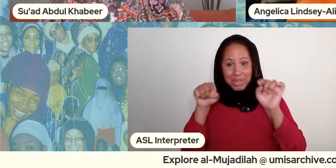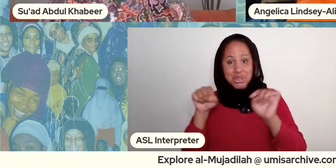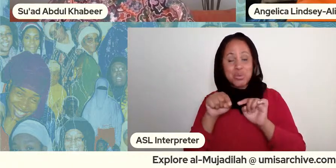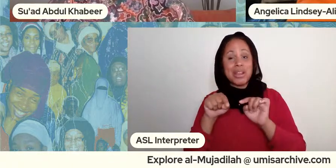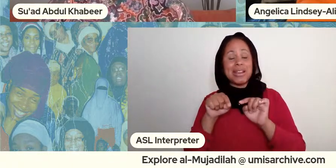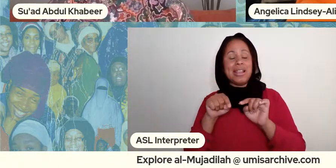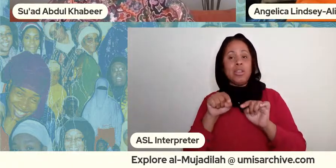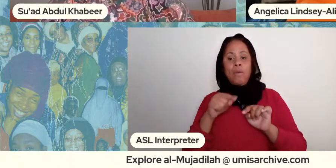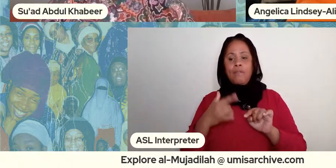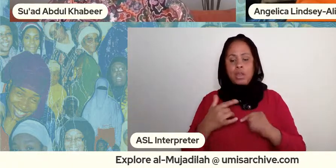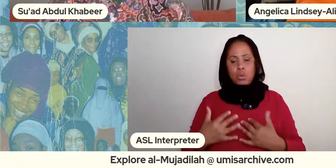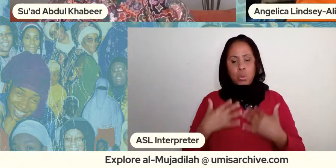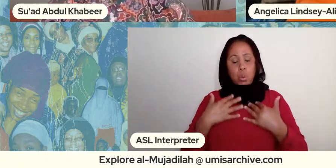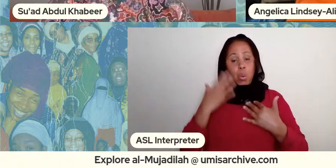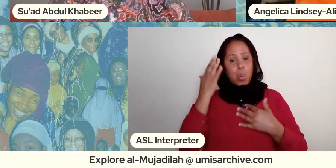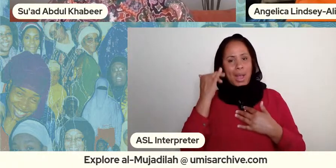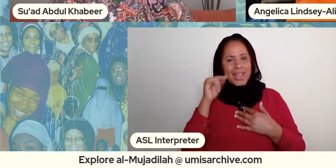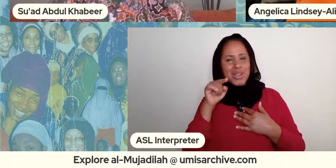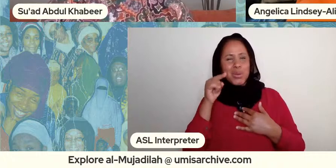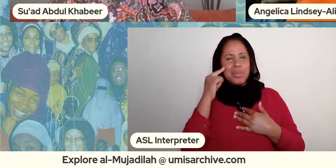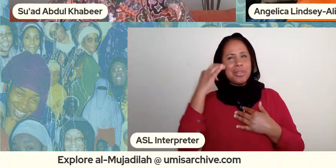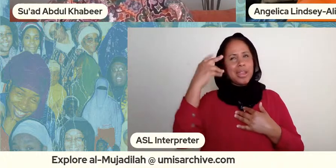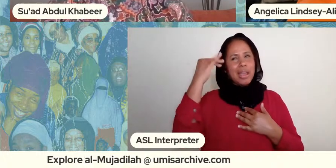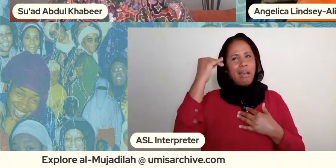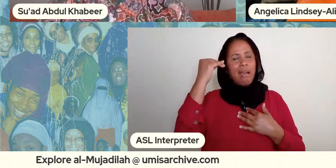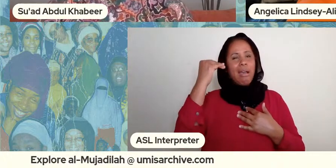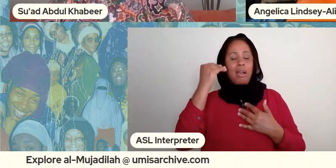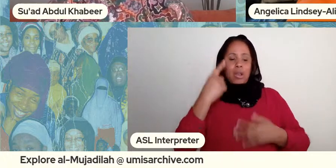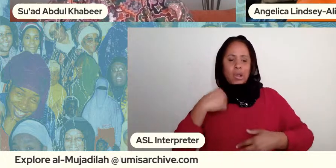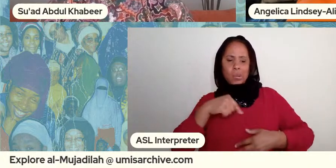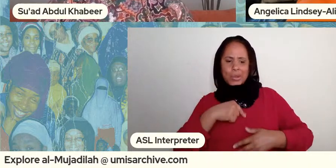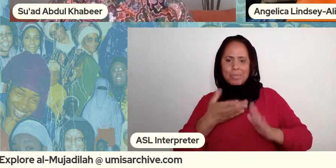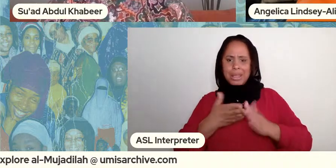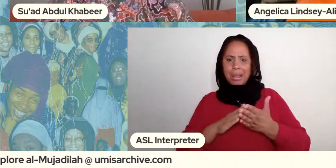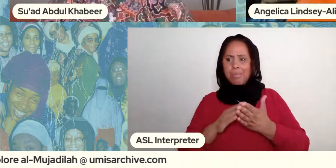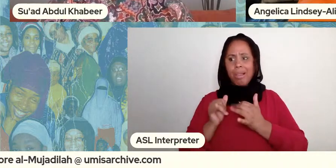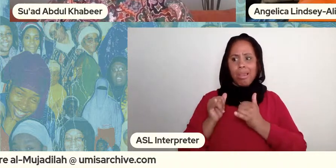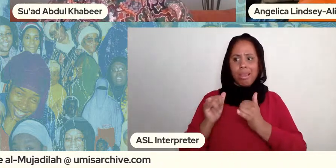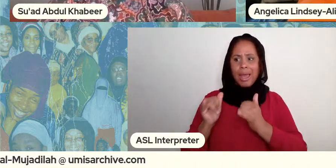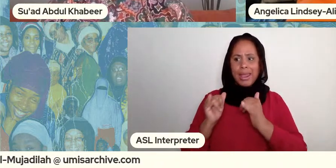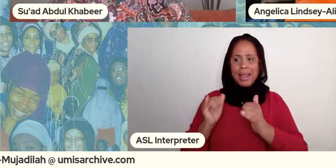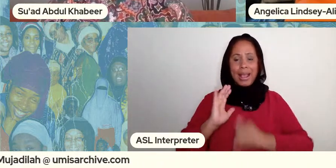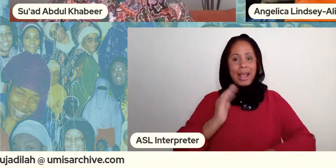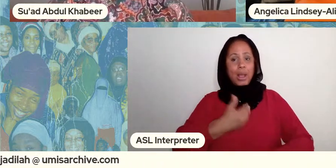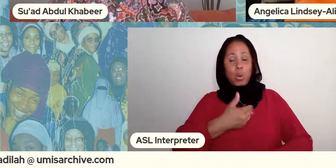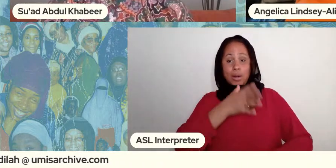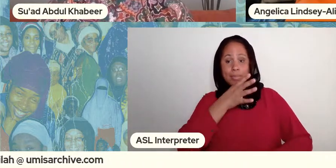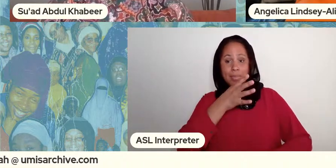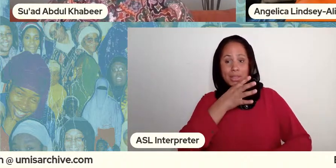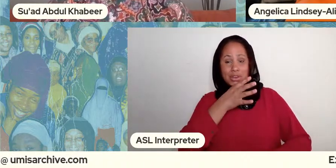about how we become our mothers but it resonated too because i can draw so many parallels from